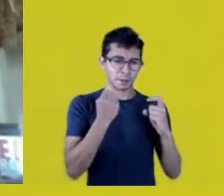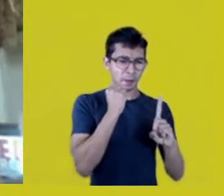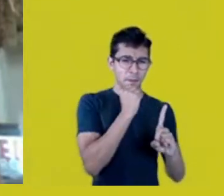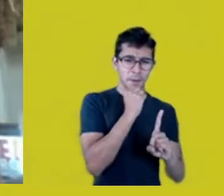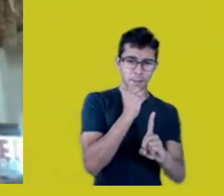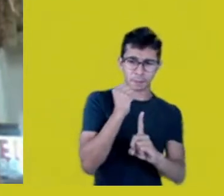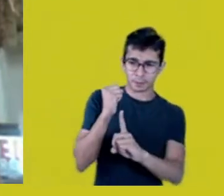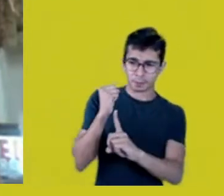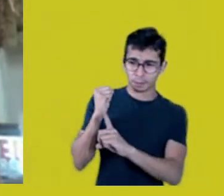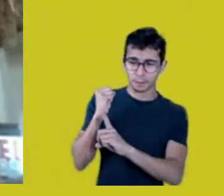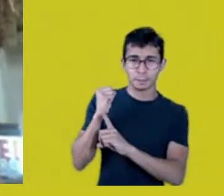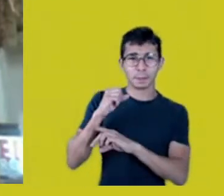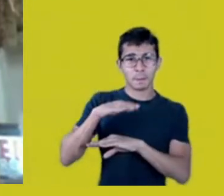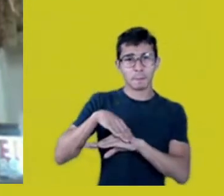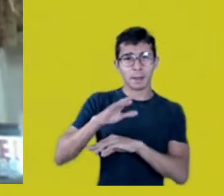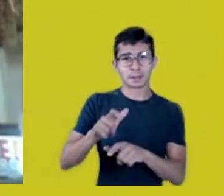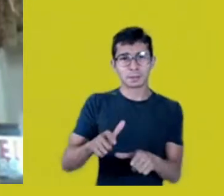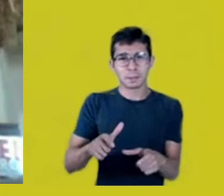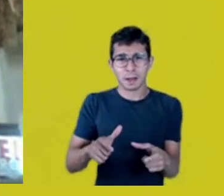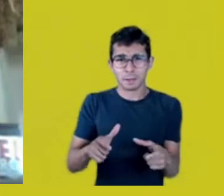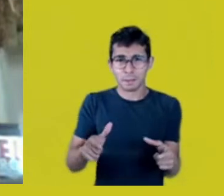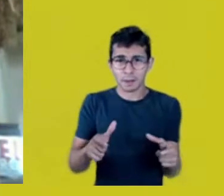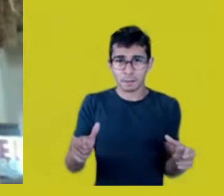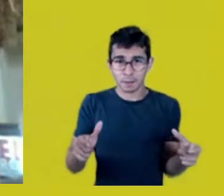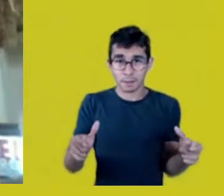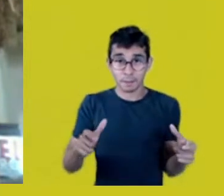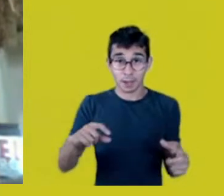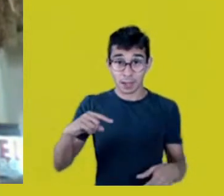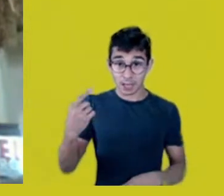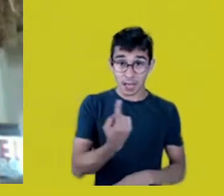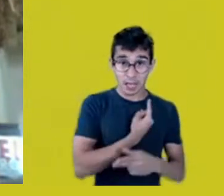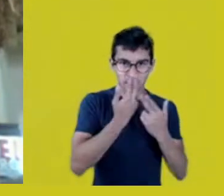We go on resisting, and we will resist